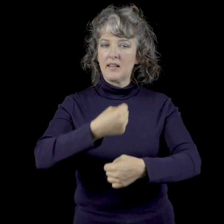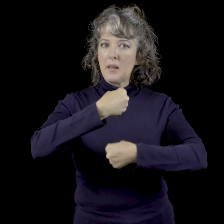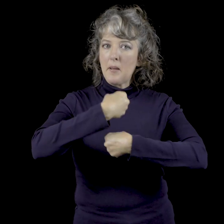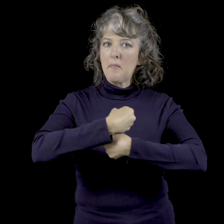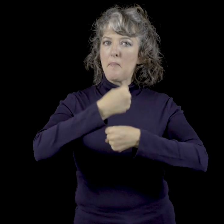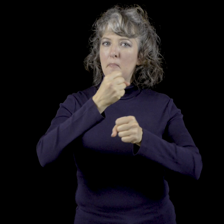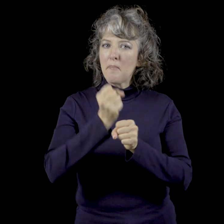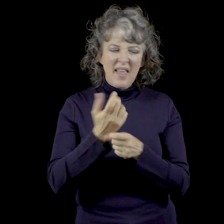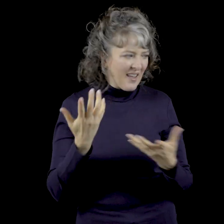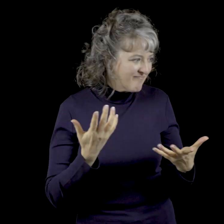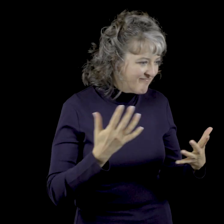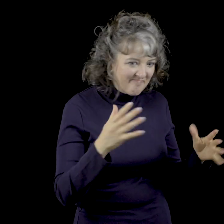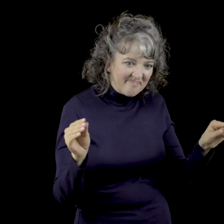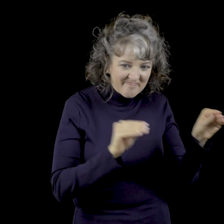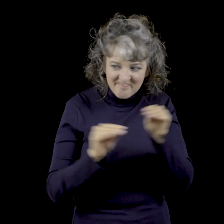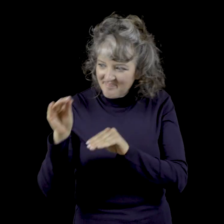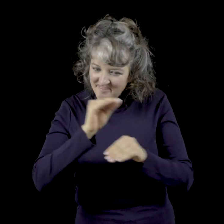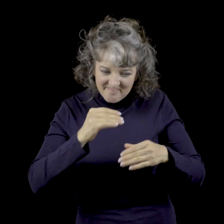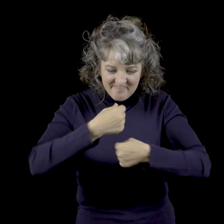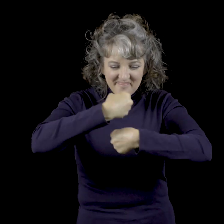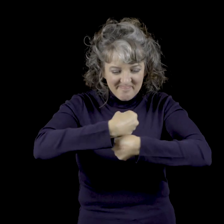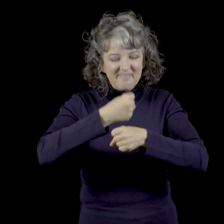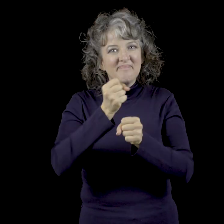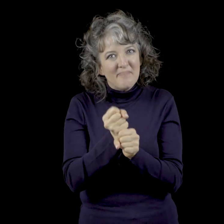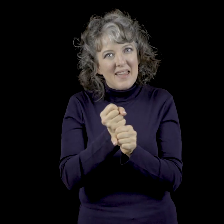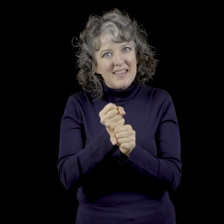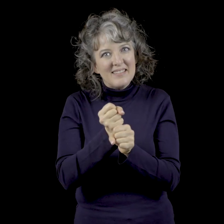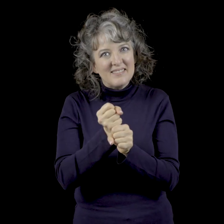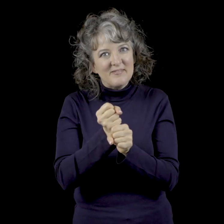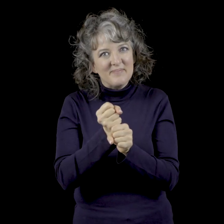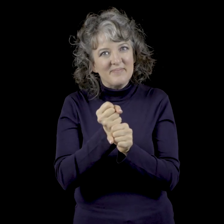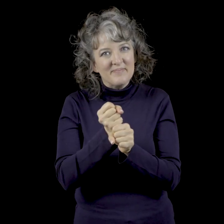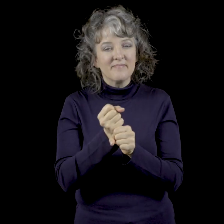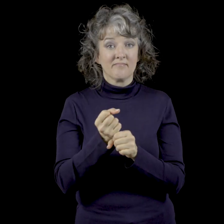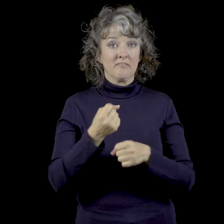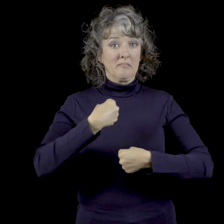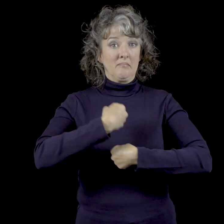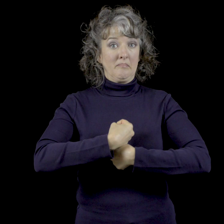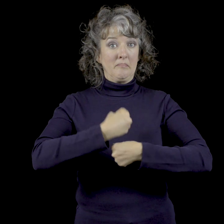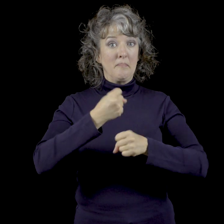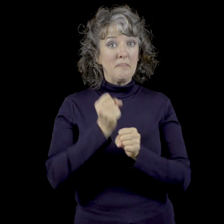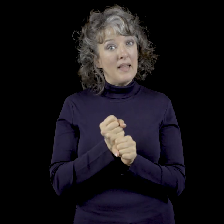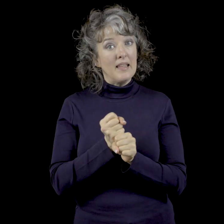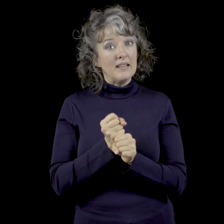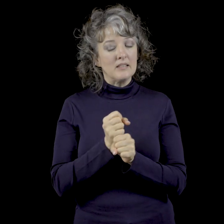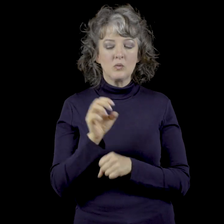Made such as with crafts. Making Constructed